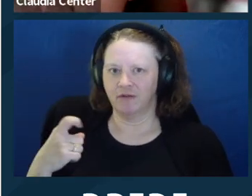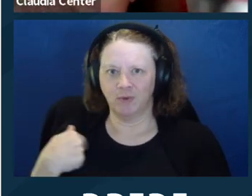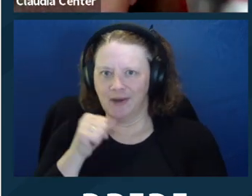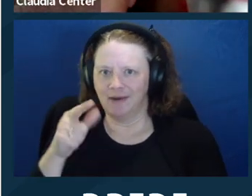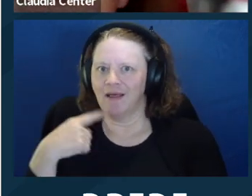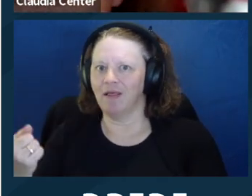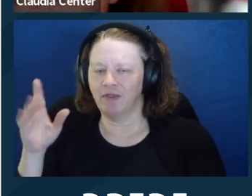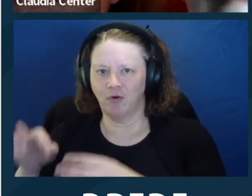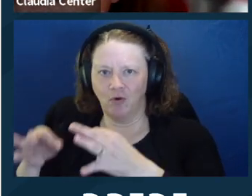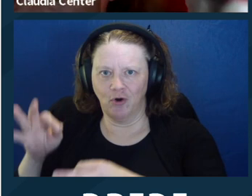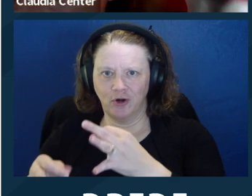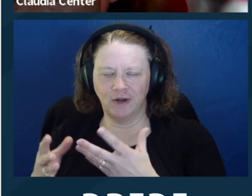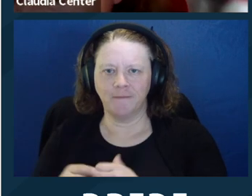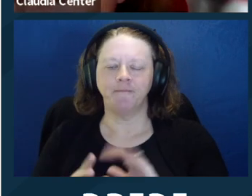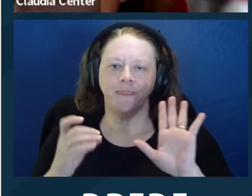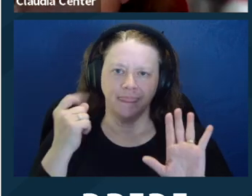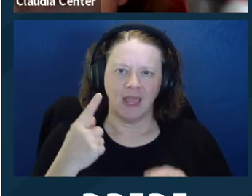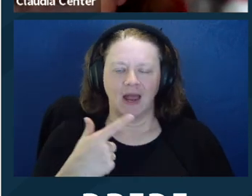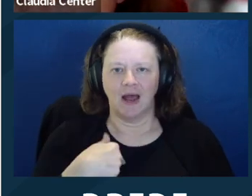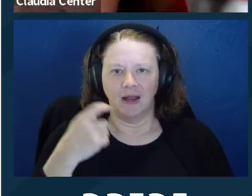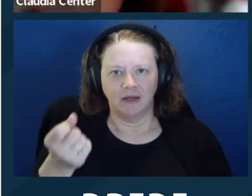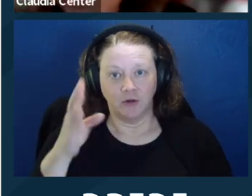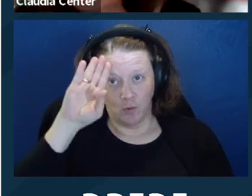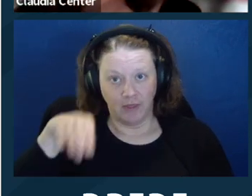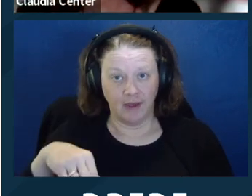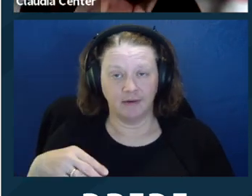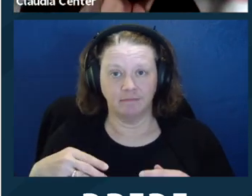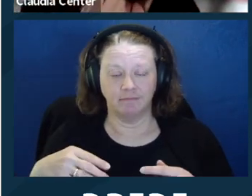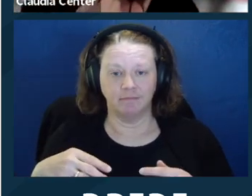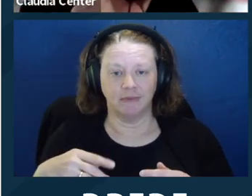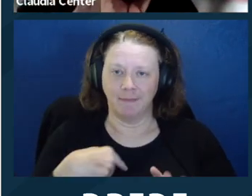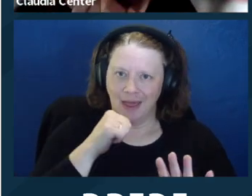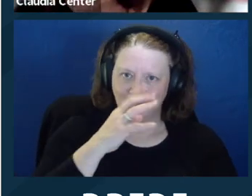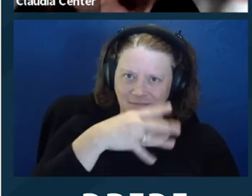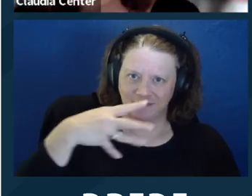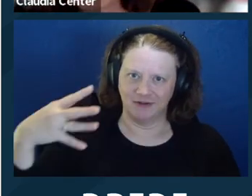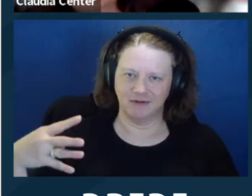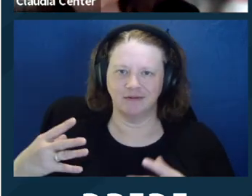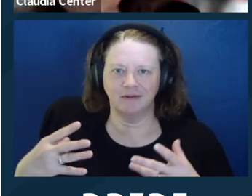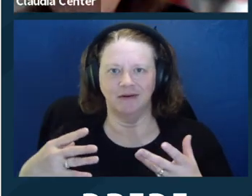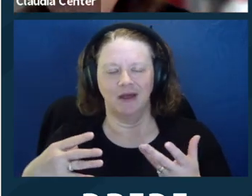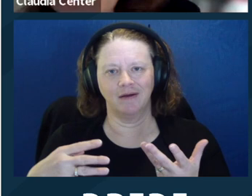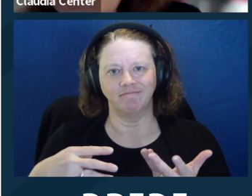failed to apprise the Court and seek protections. So I understand, I'm not an immigration lawyer,